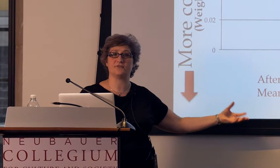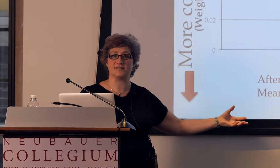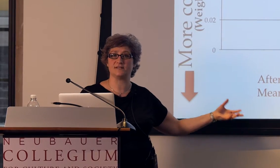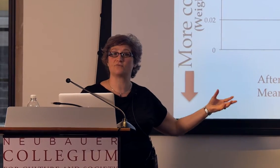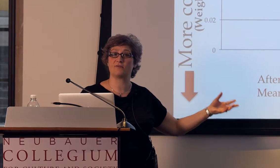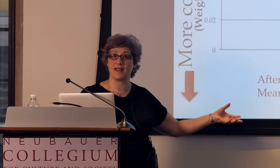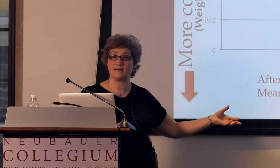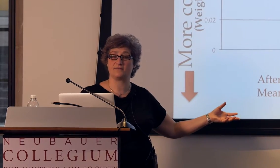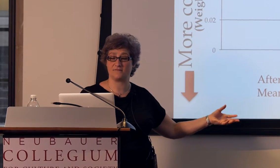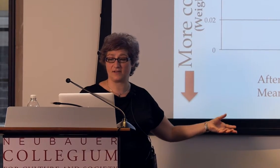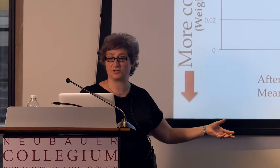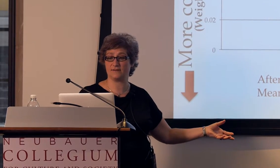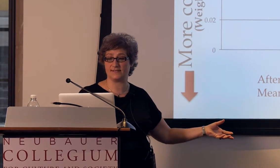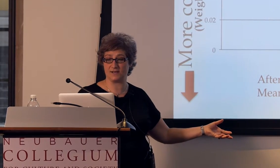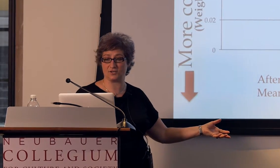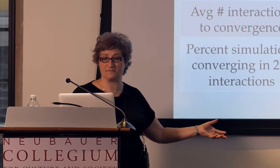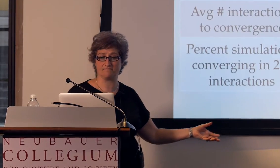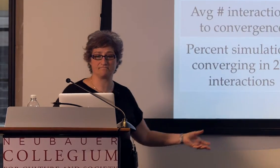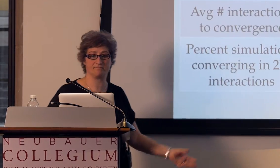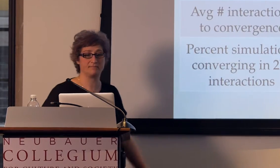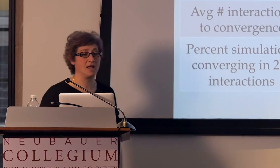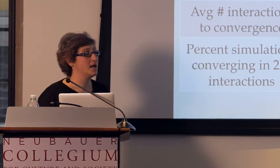in the rate of conventionalization.